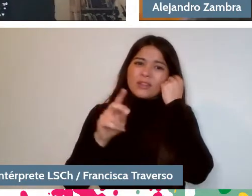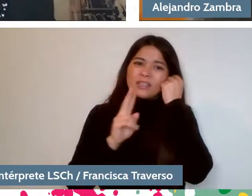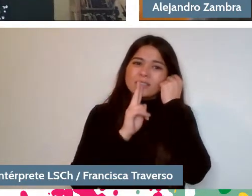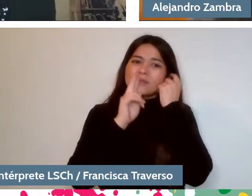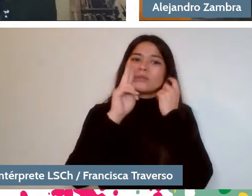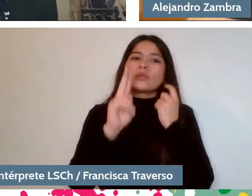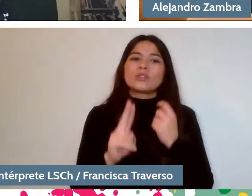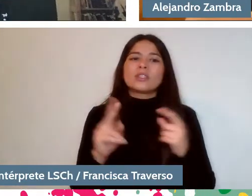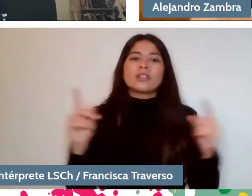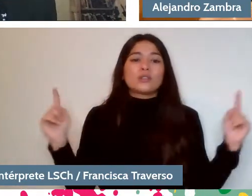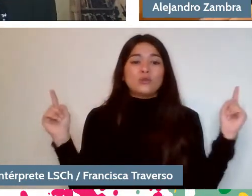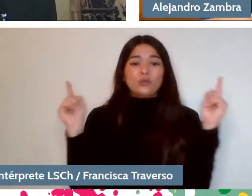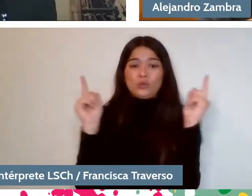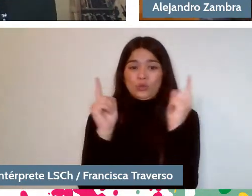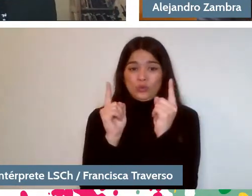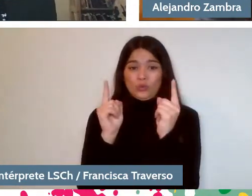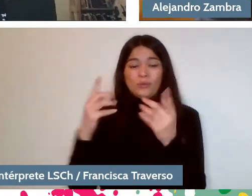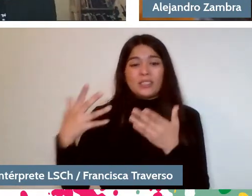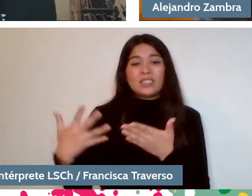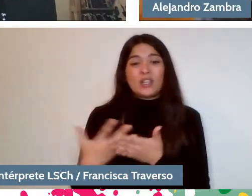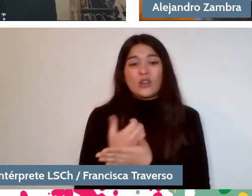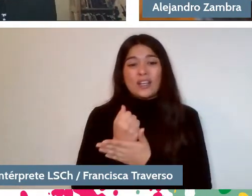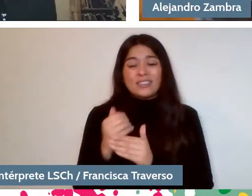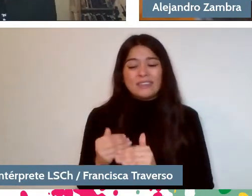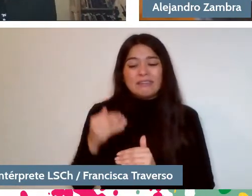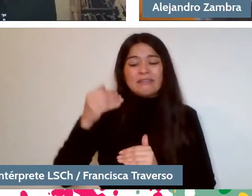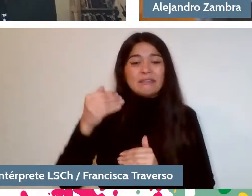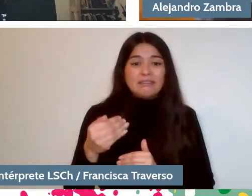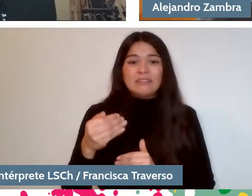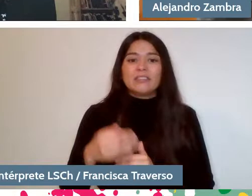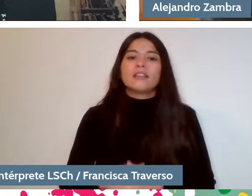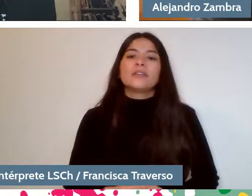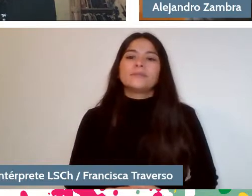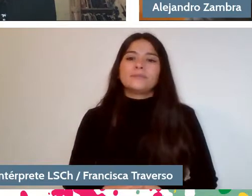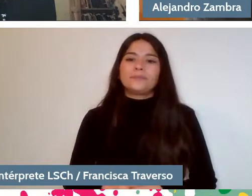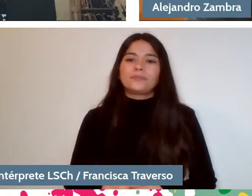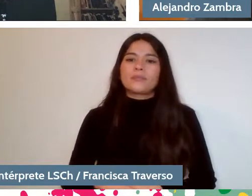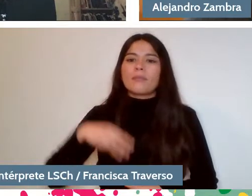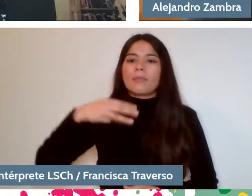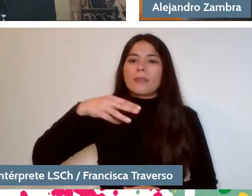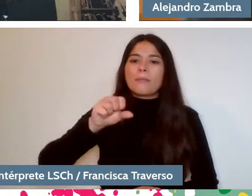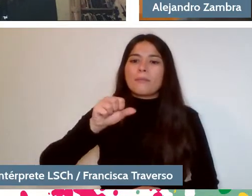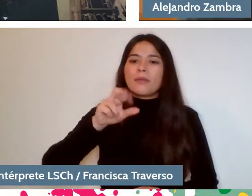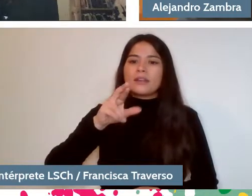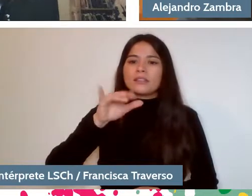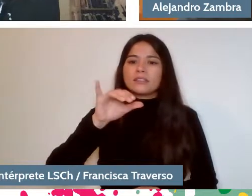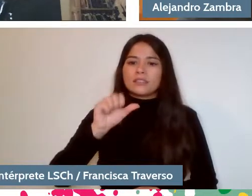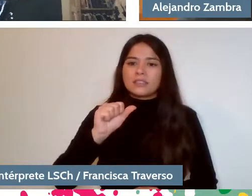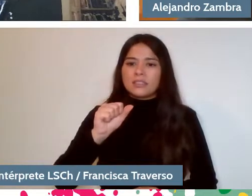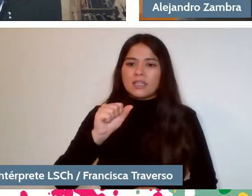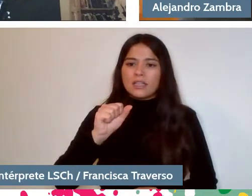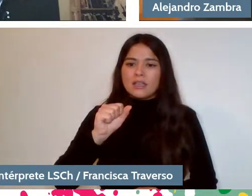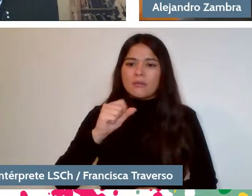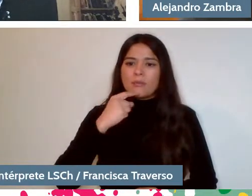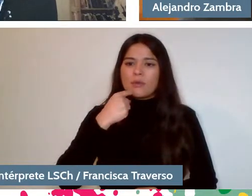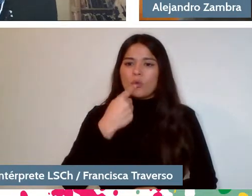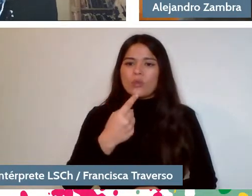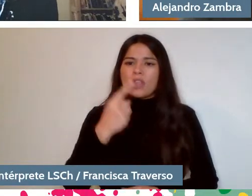to see if we can make progress on a couple of them. Marcia Henriquez, for example, asks, she says: "Has any book during its writing given